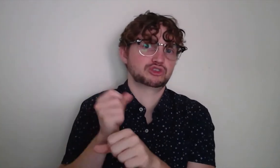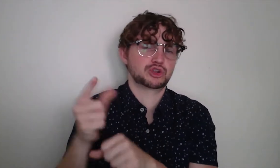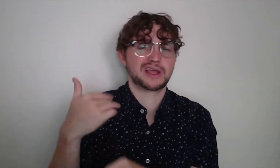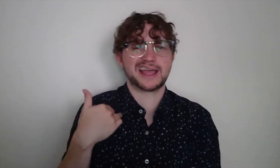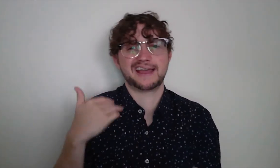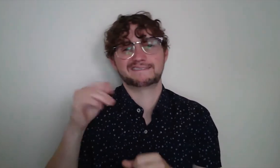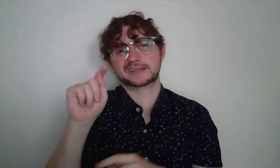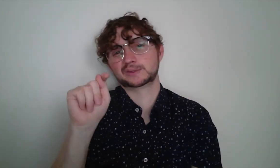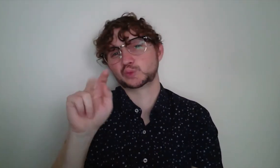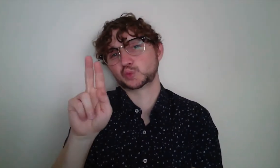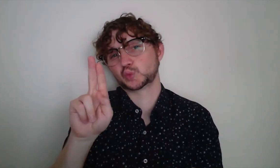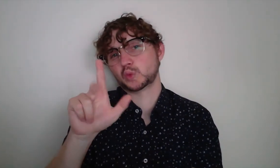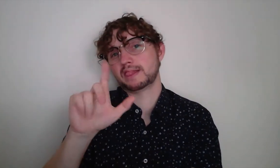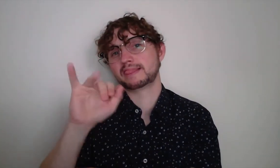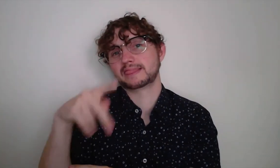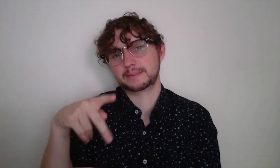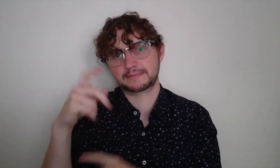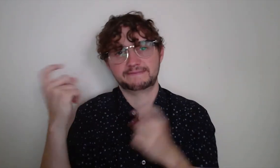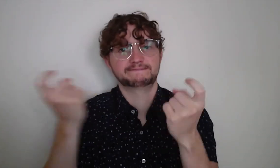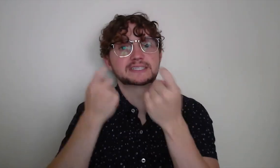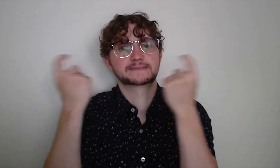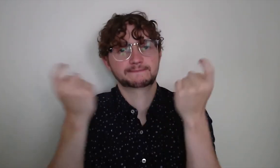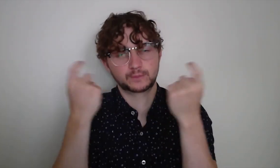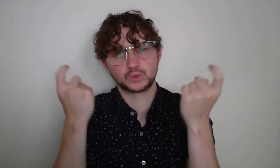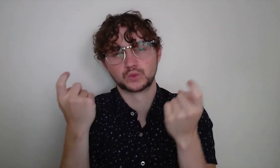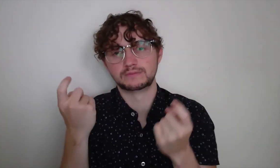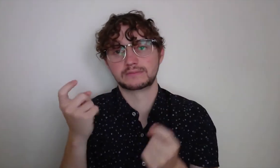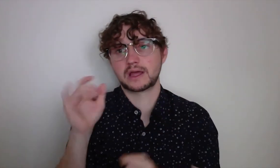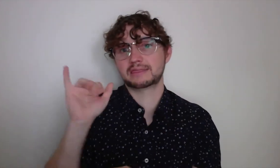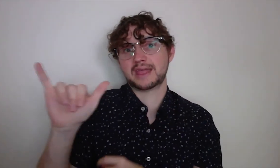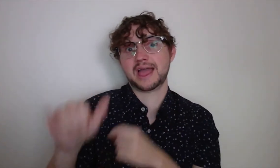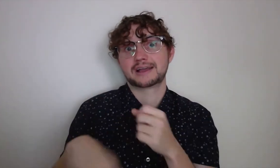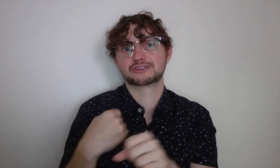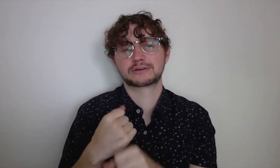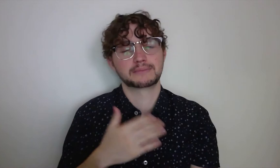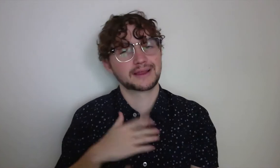This piece is special to me because while every year, they host the tulip